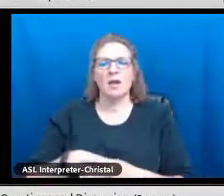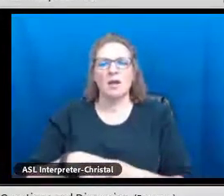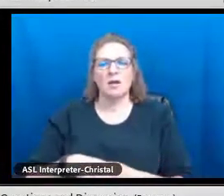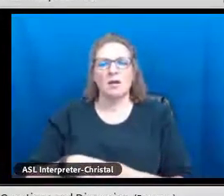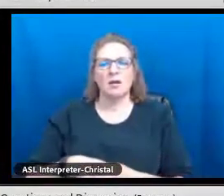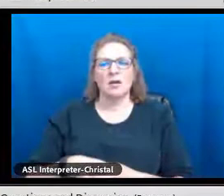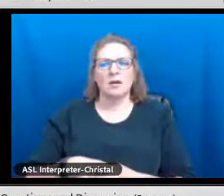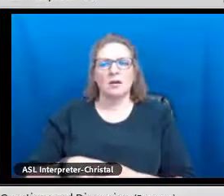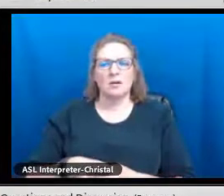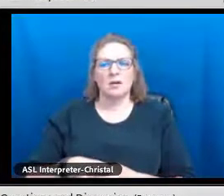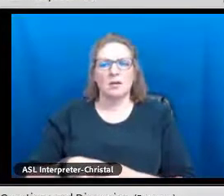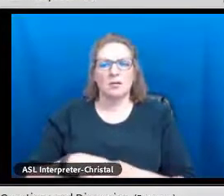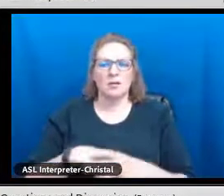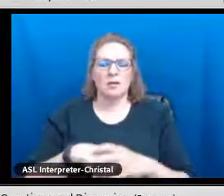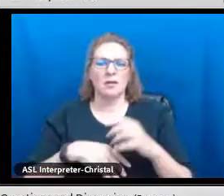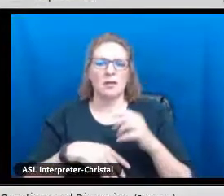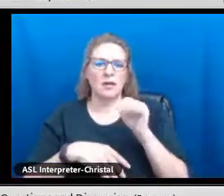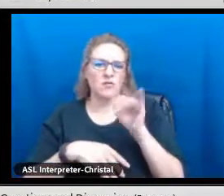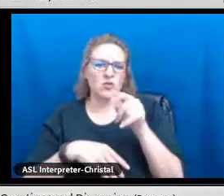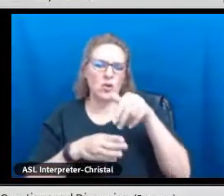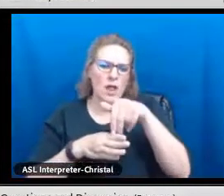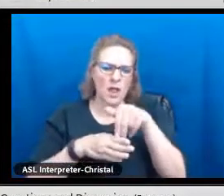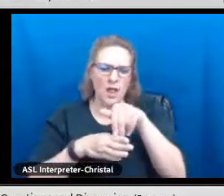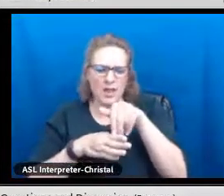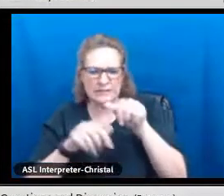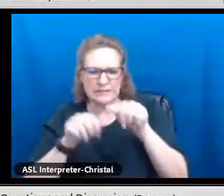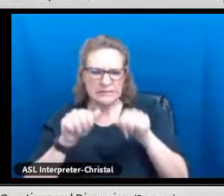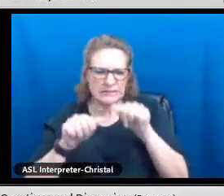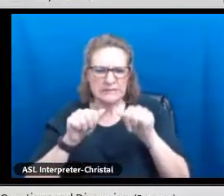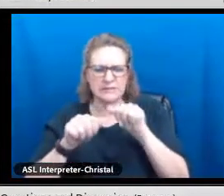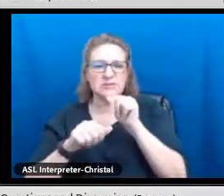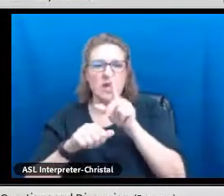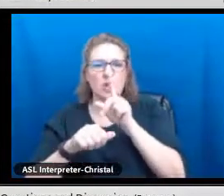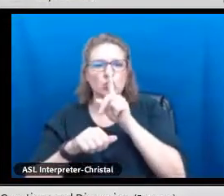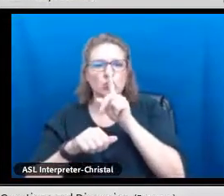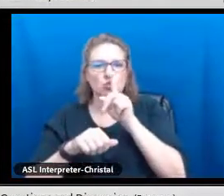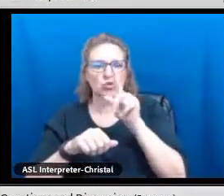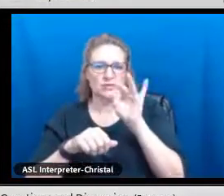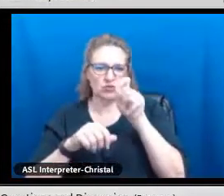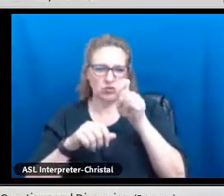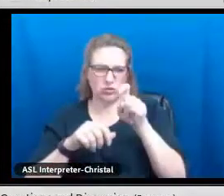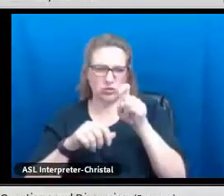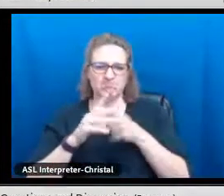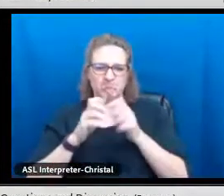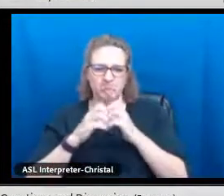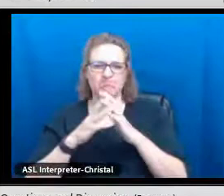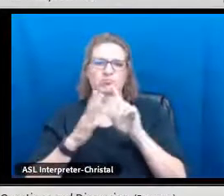I do.